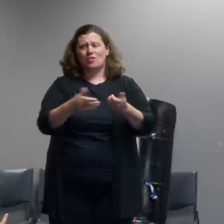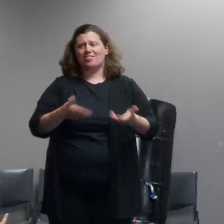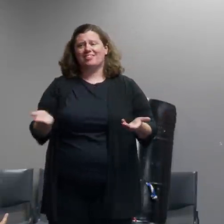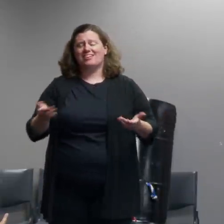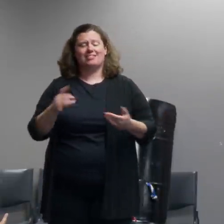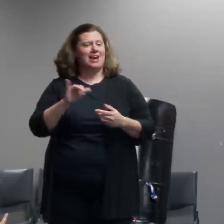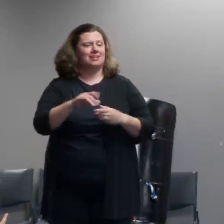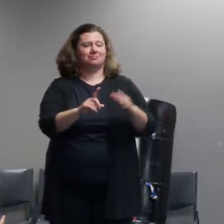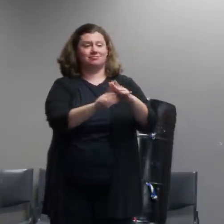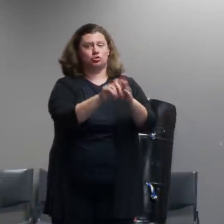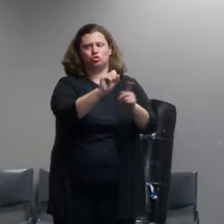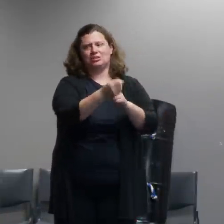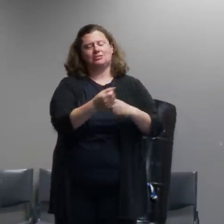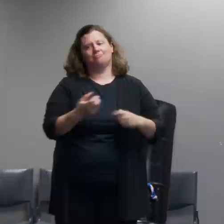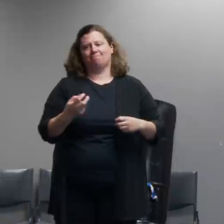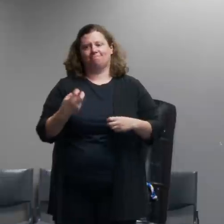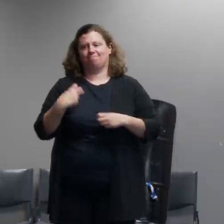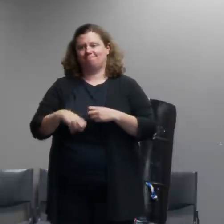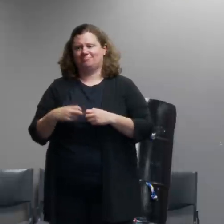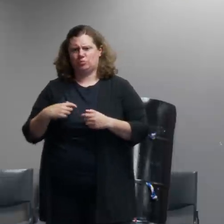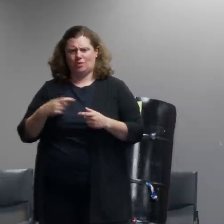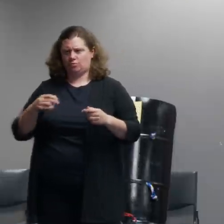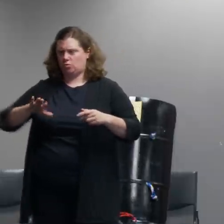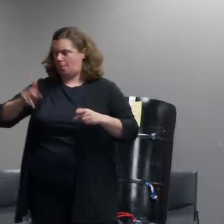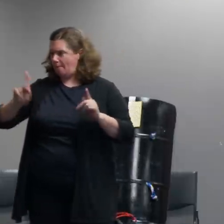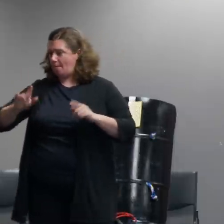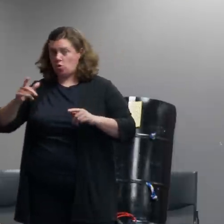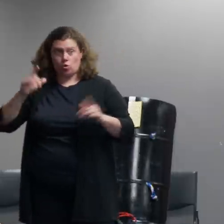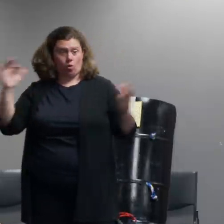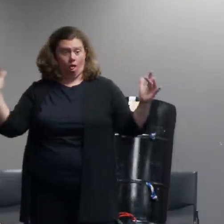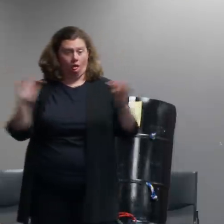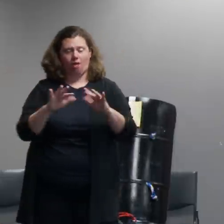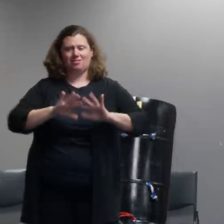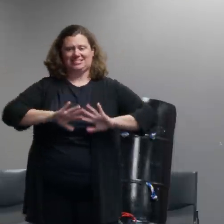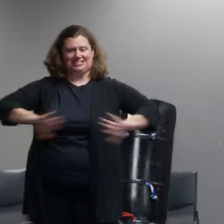in which to keep people safe okay we've got about six or seven more